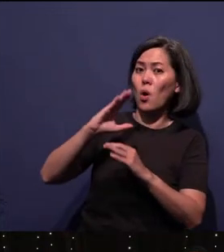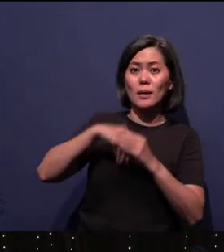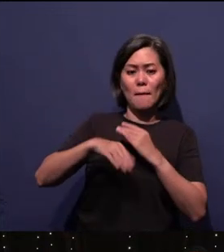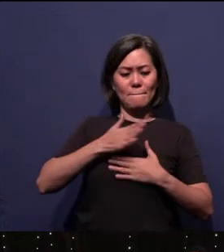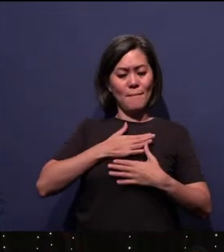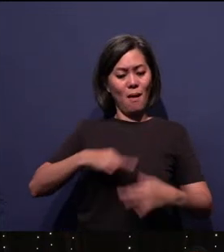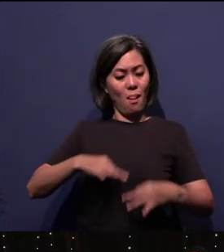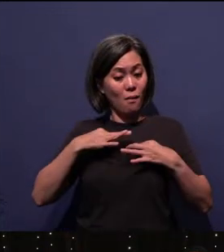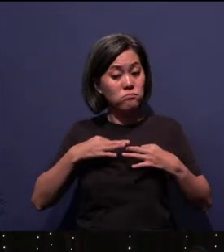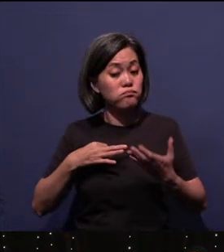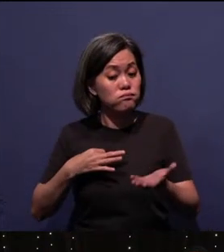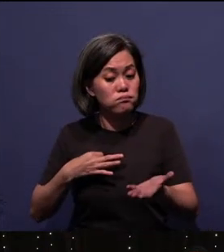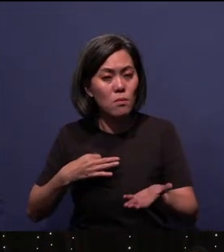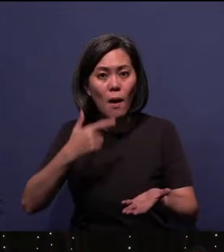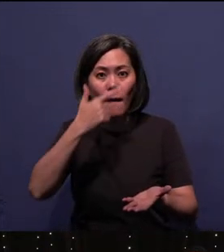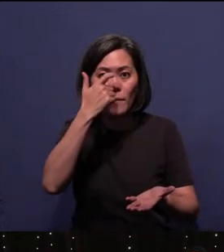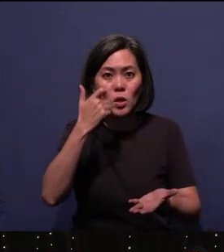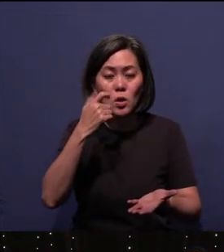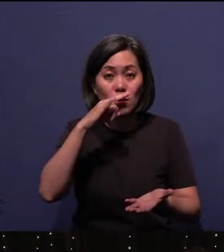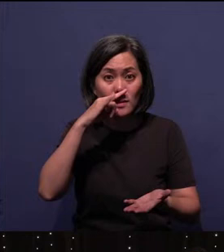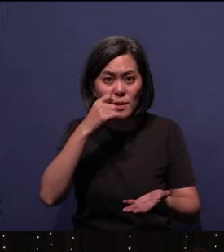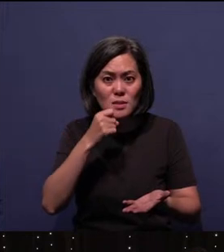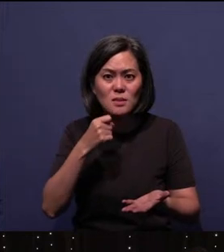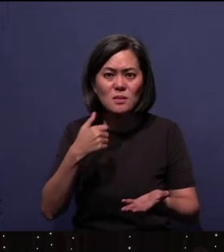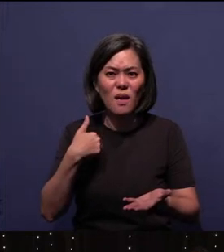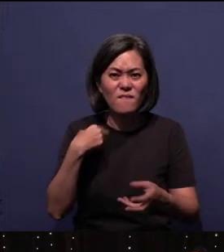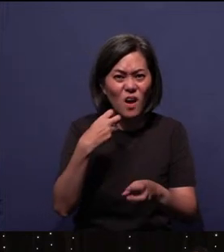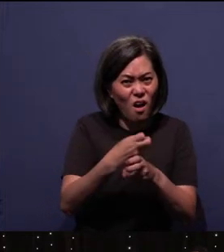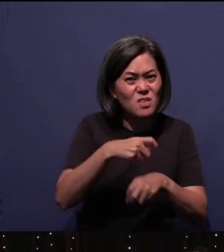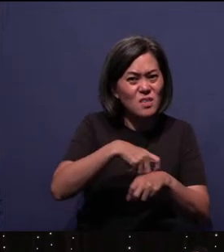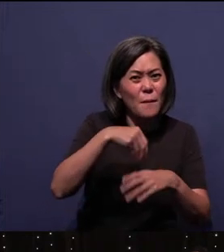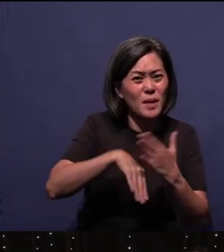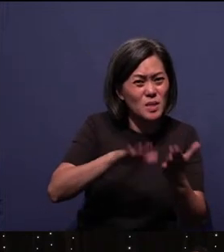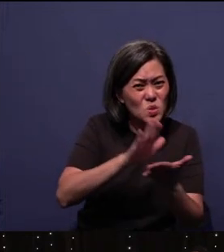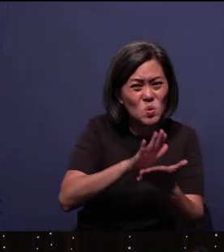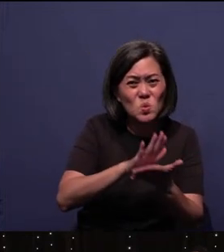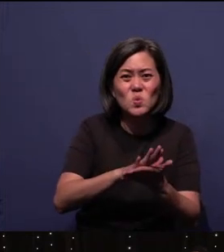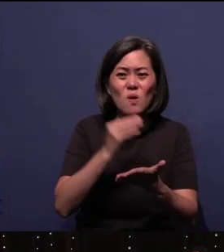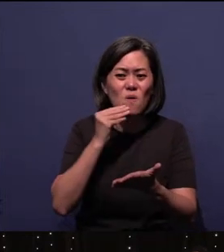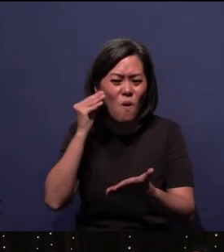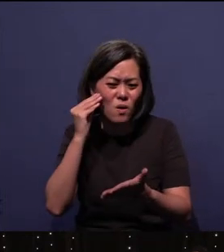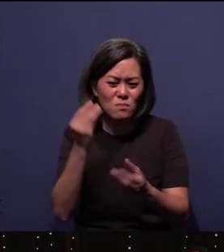Because kids, you're having a hard time in school and at home. You've got so many things to think about.